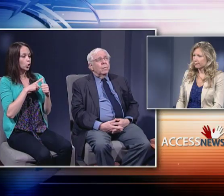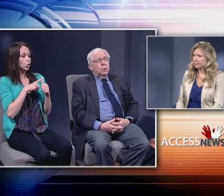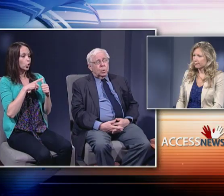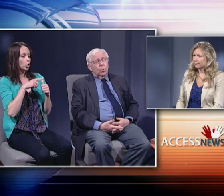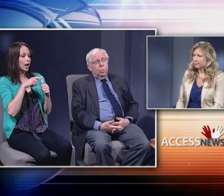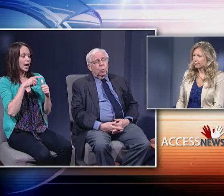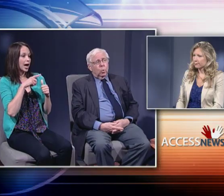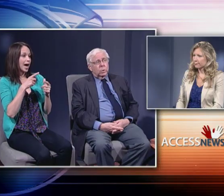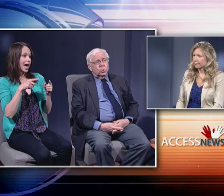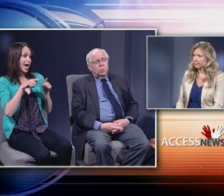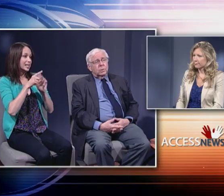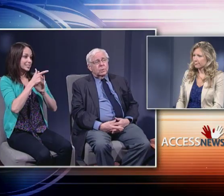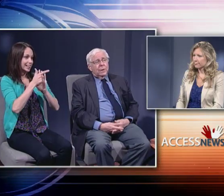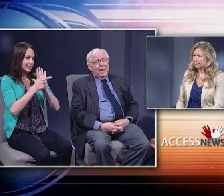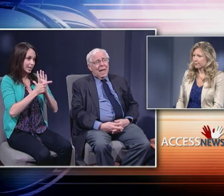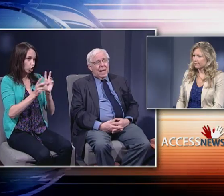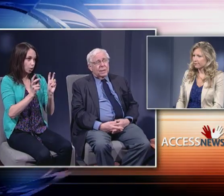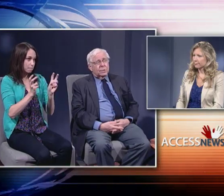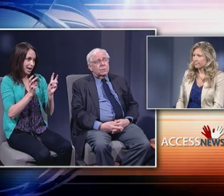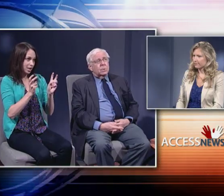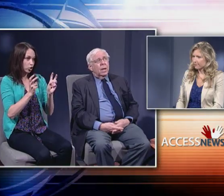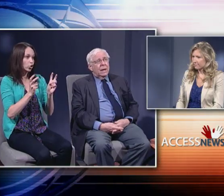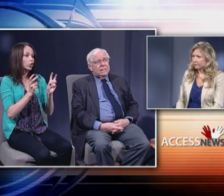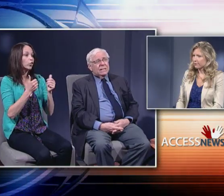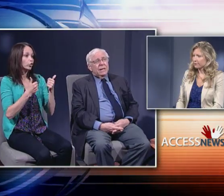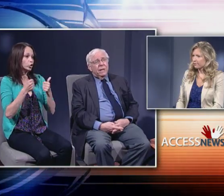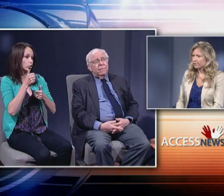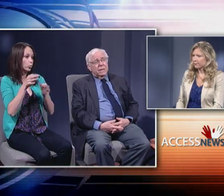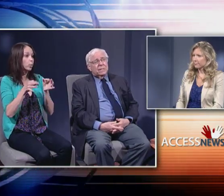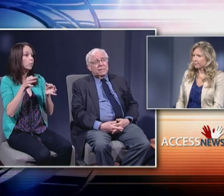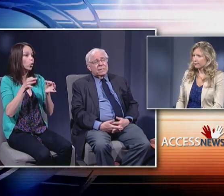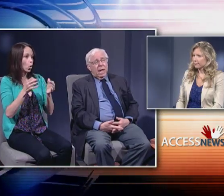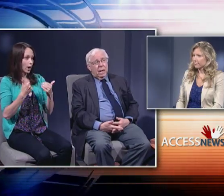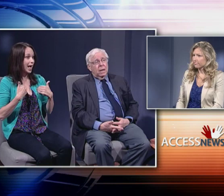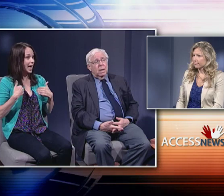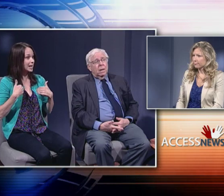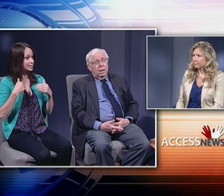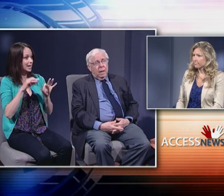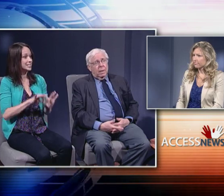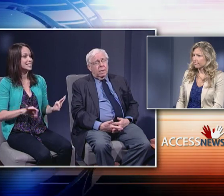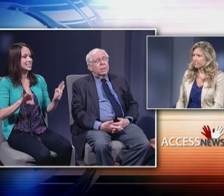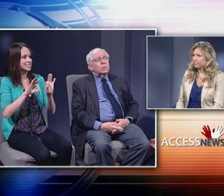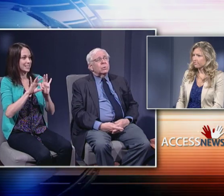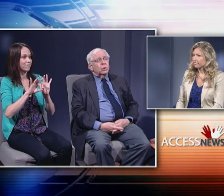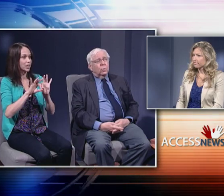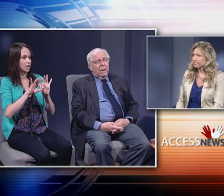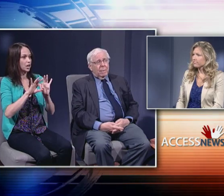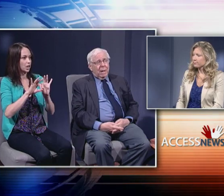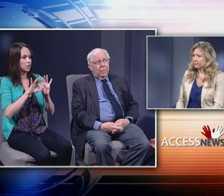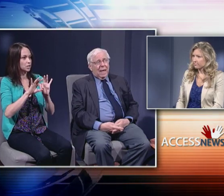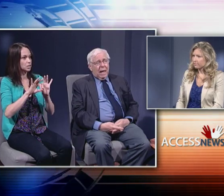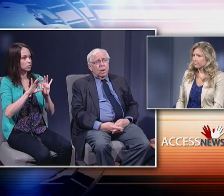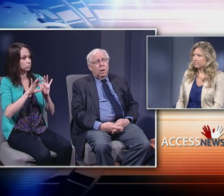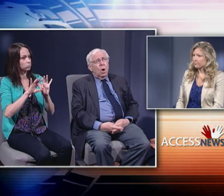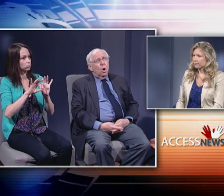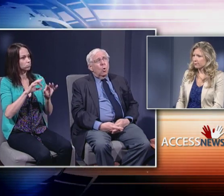the Supreme Court certainly has a significant say in this. There is no doubt about that.